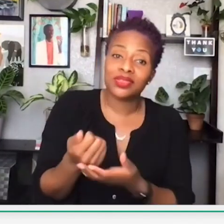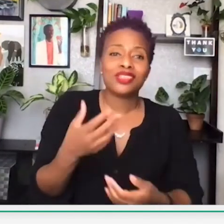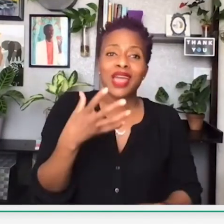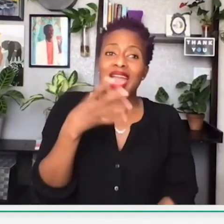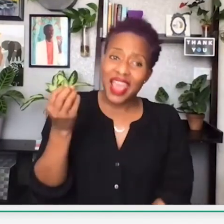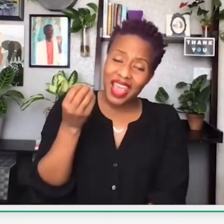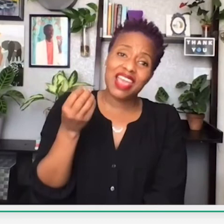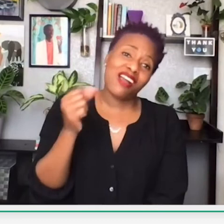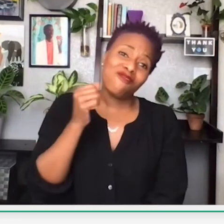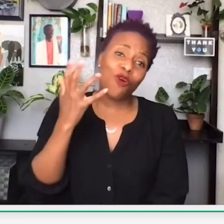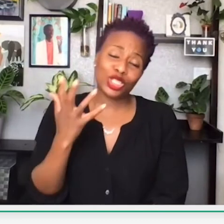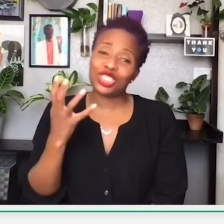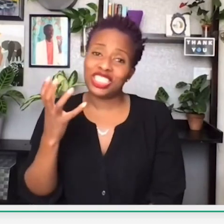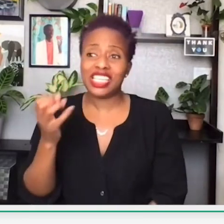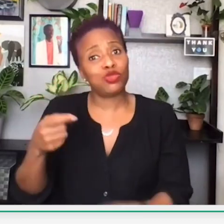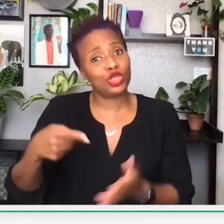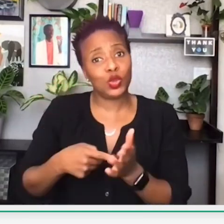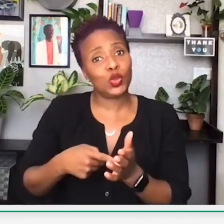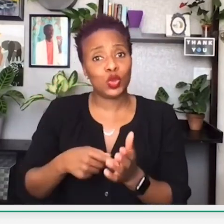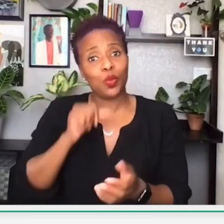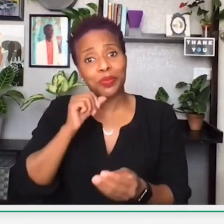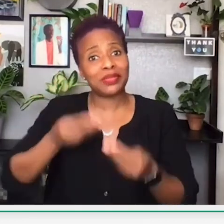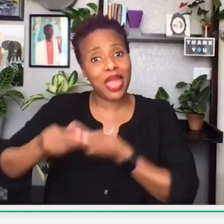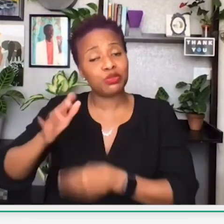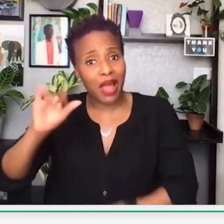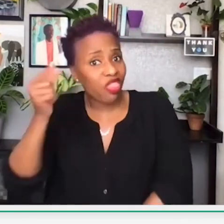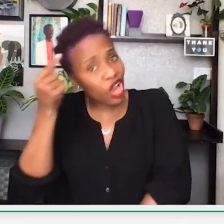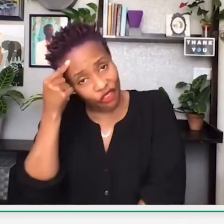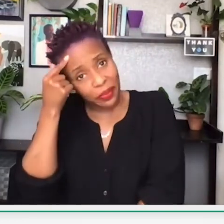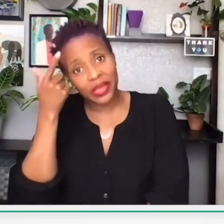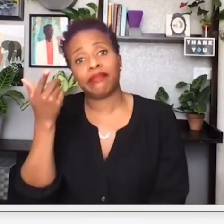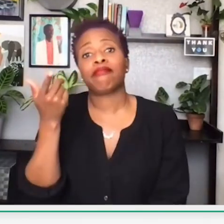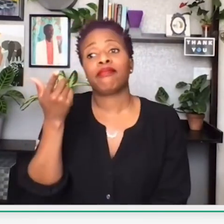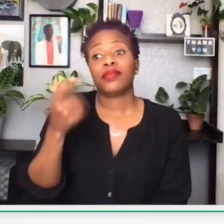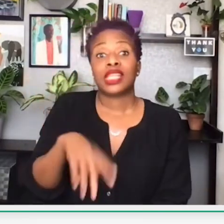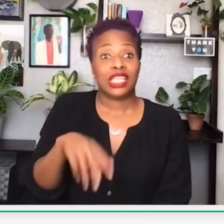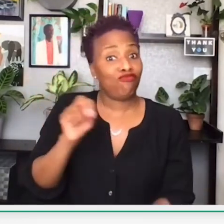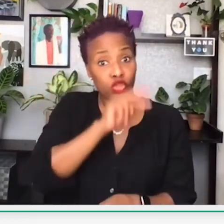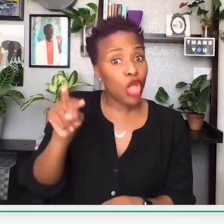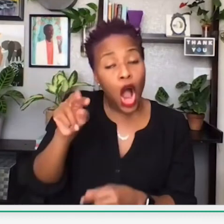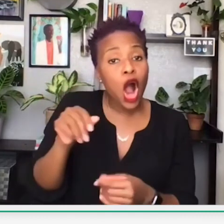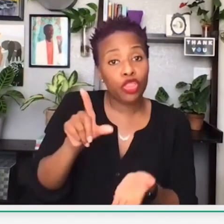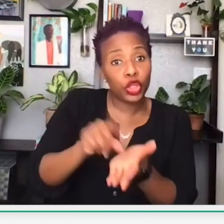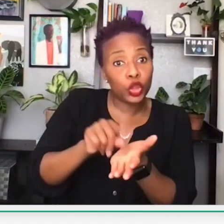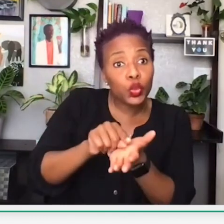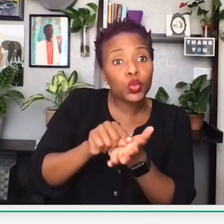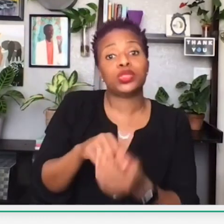and the money actually ran out very quickly. And much of that was due to mismanagement